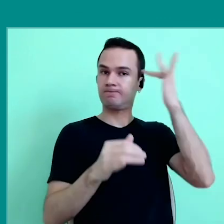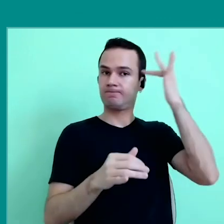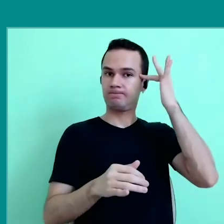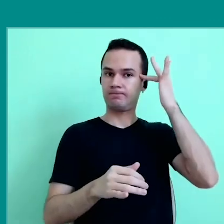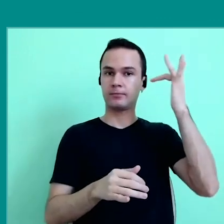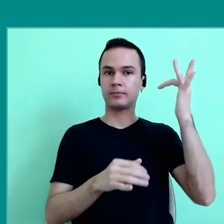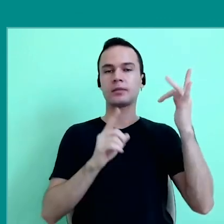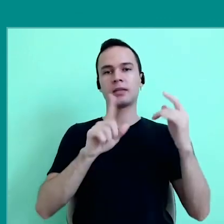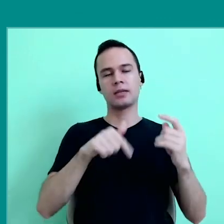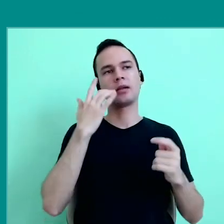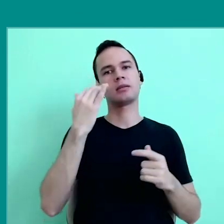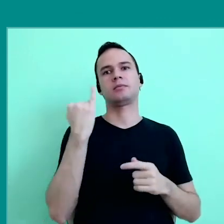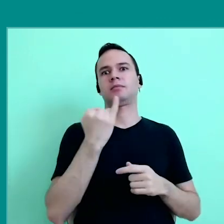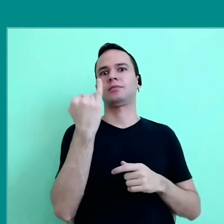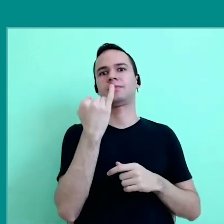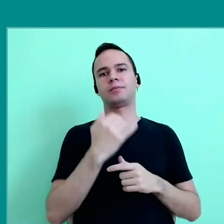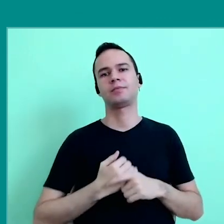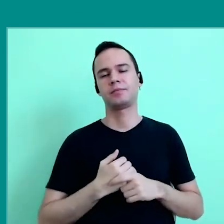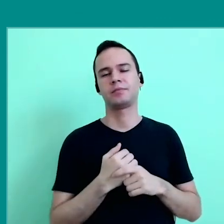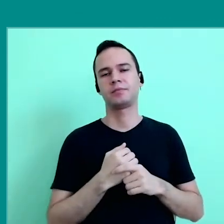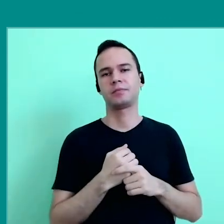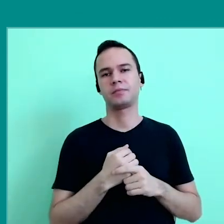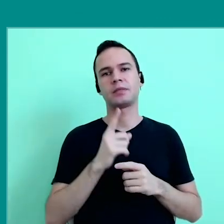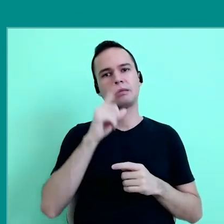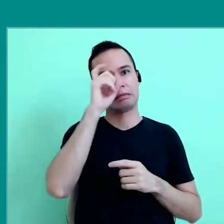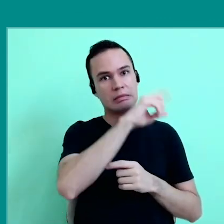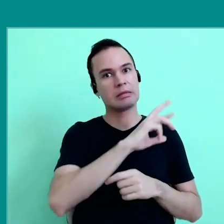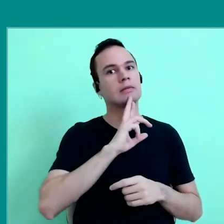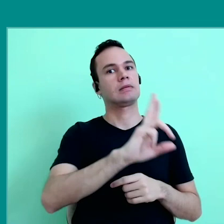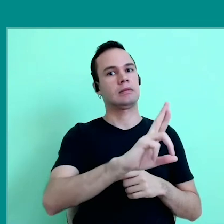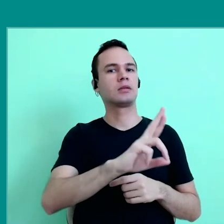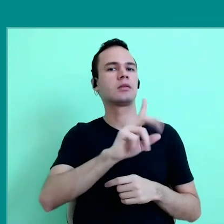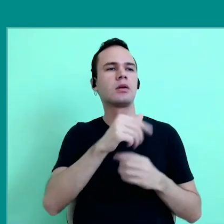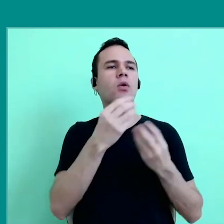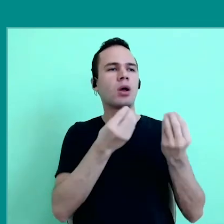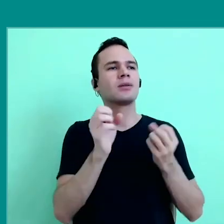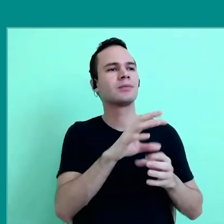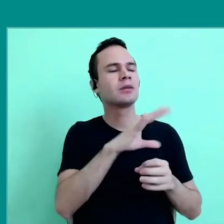This is perhaps the question more… harder to answer, How do you do a critical training?